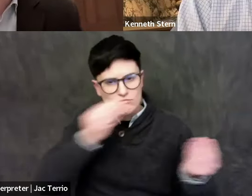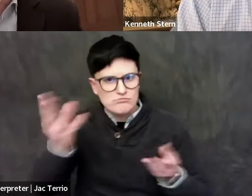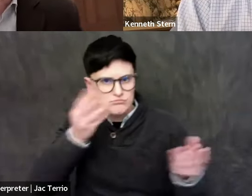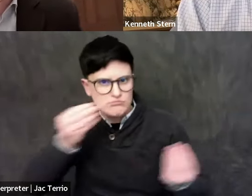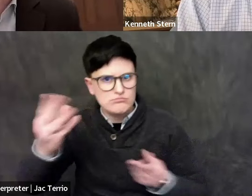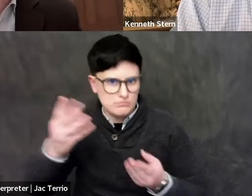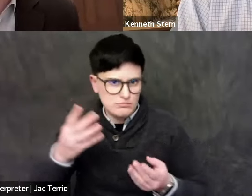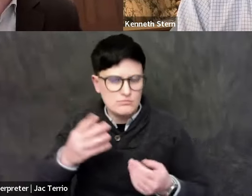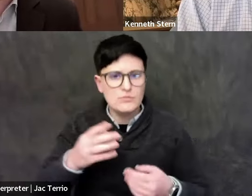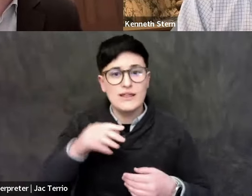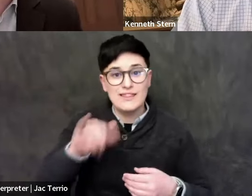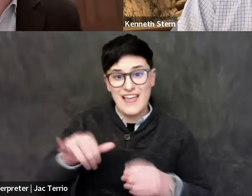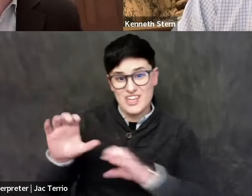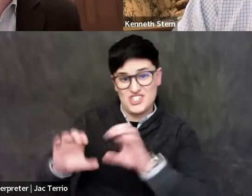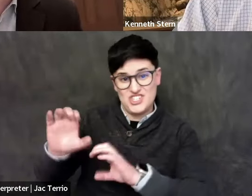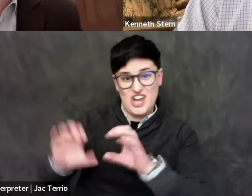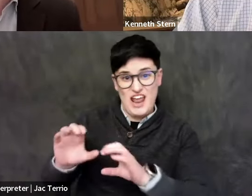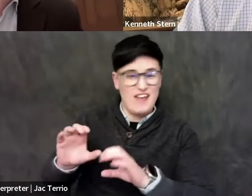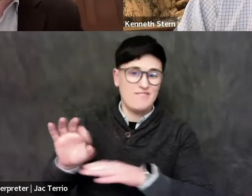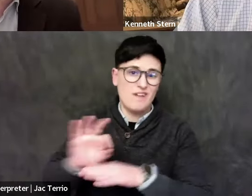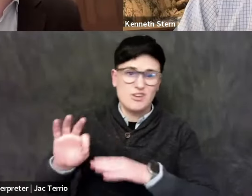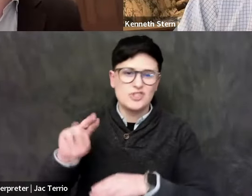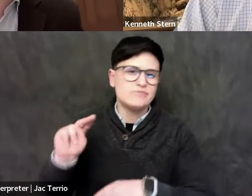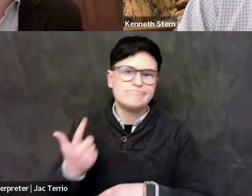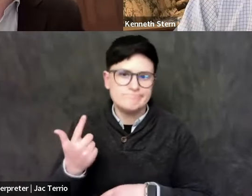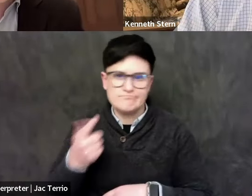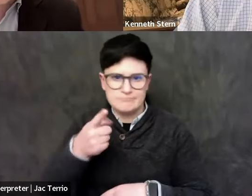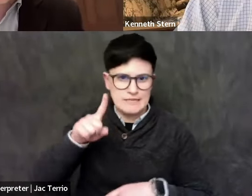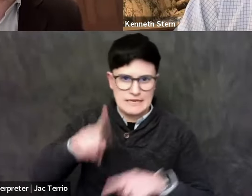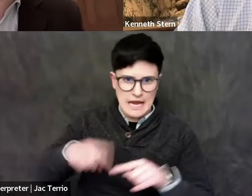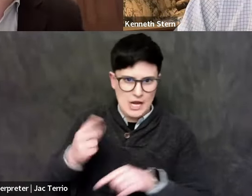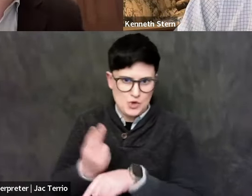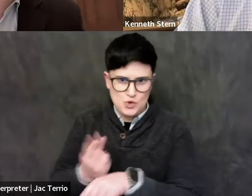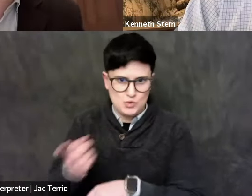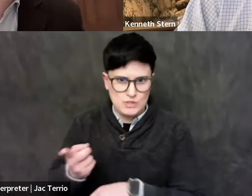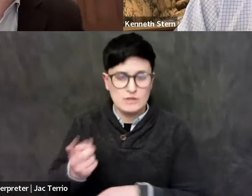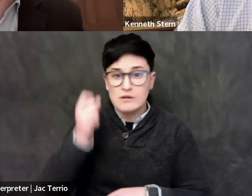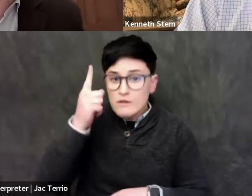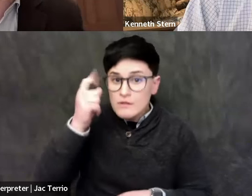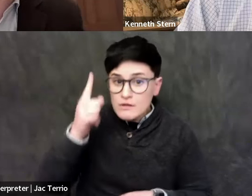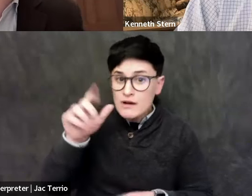The chat function has been disabled. And I should say that American Sign Language interpretation